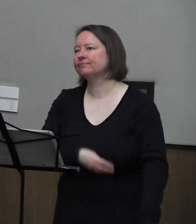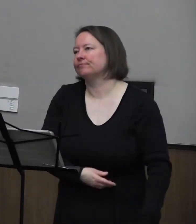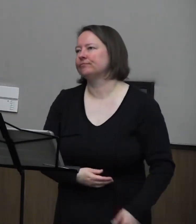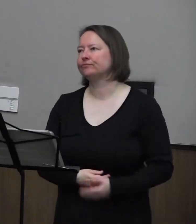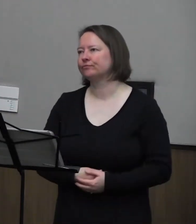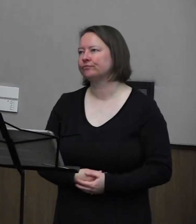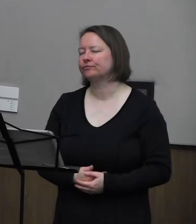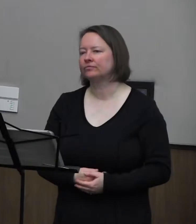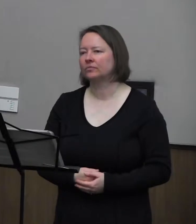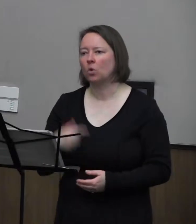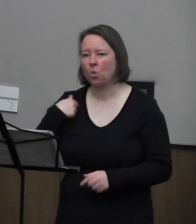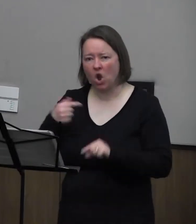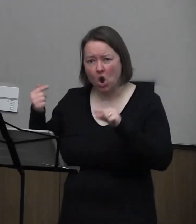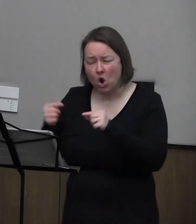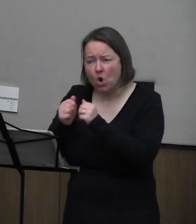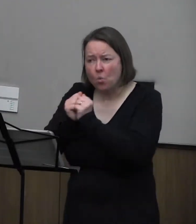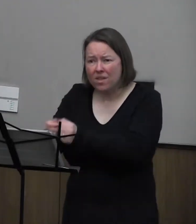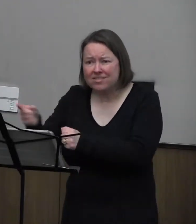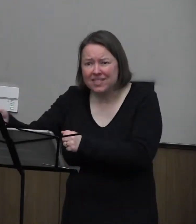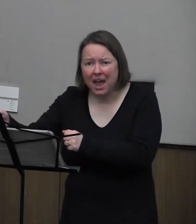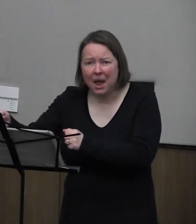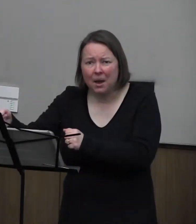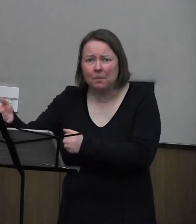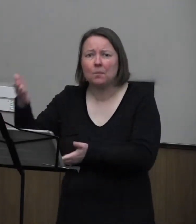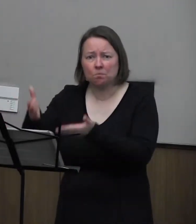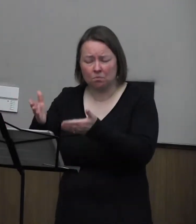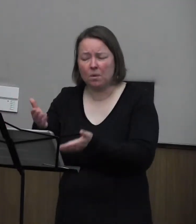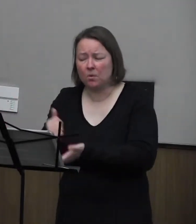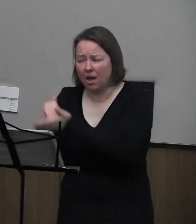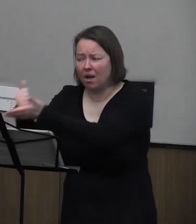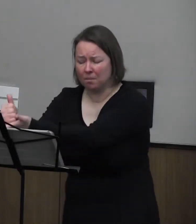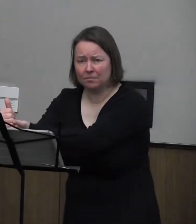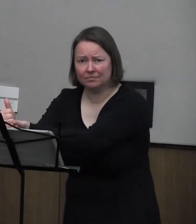When we hurt with someone, we are more likely to help them.